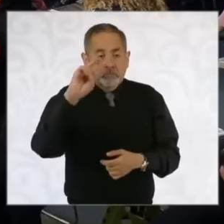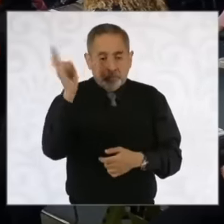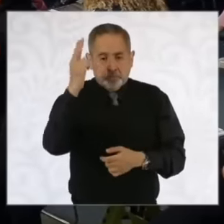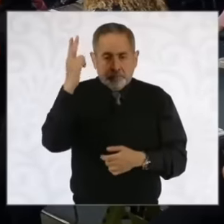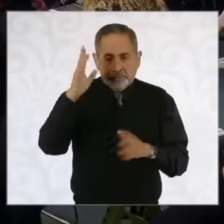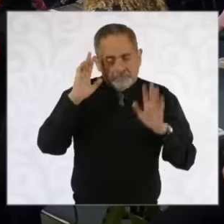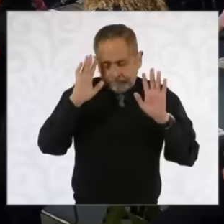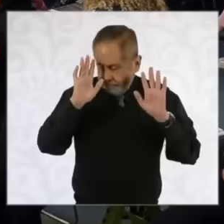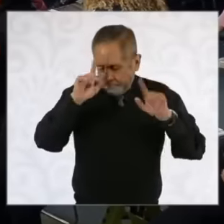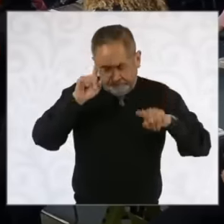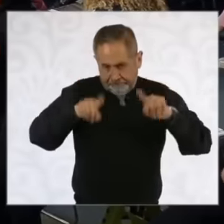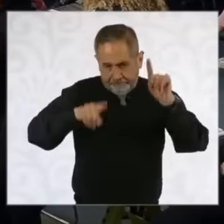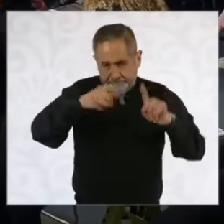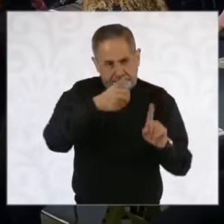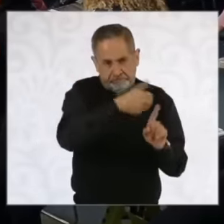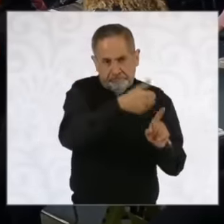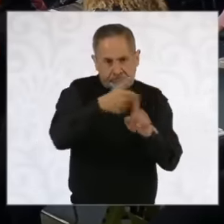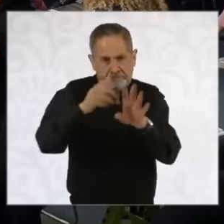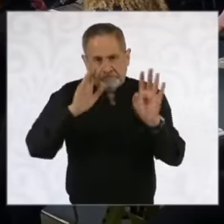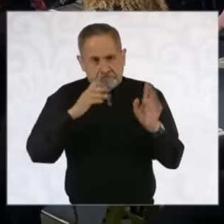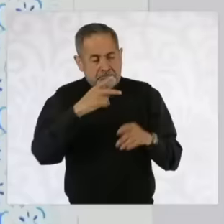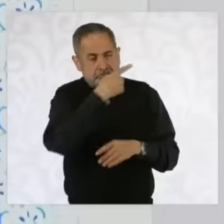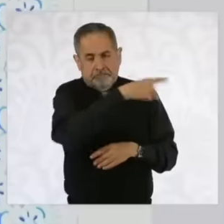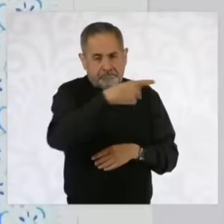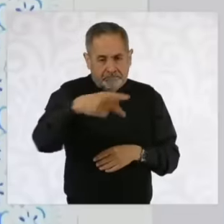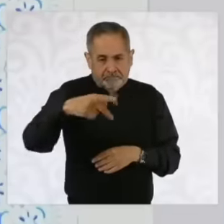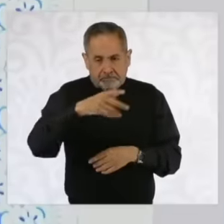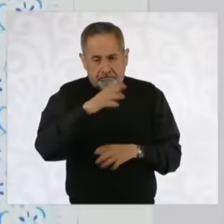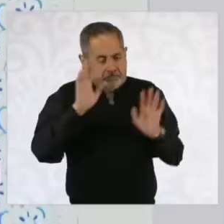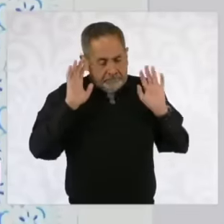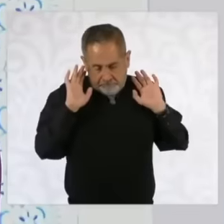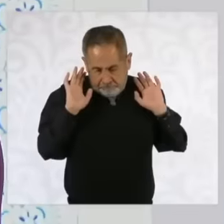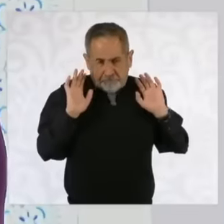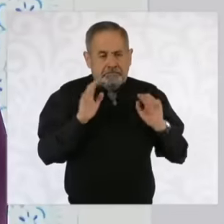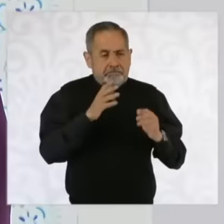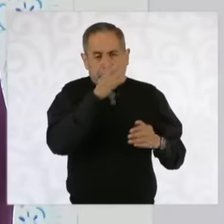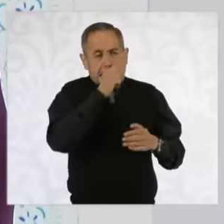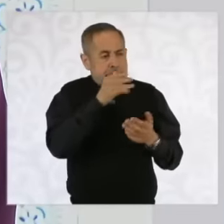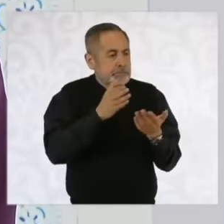it depends on autonomy, it is a matter for them to make their own mechanisms of